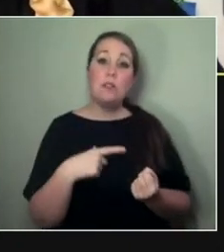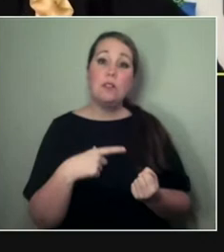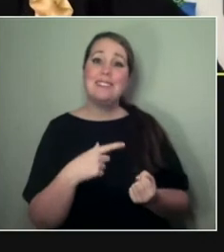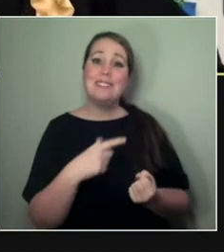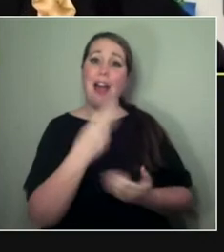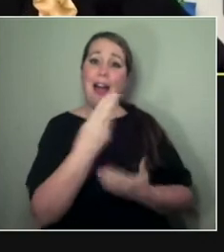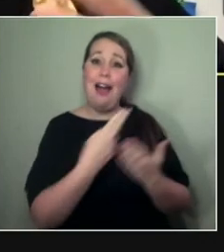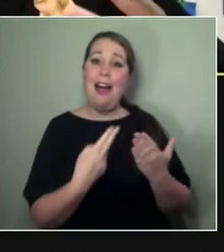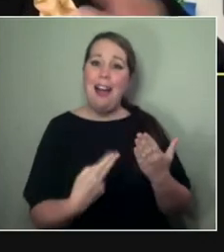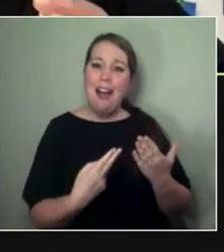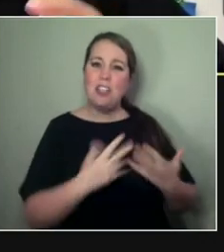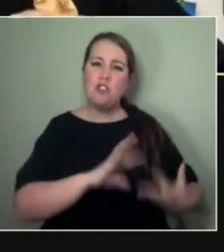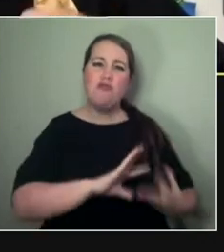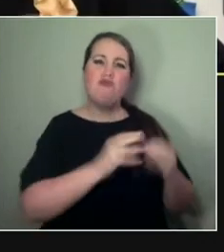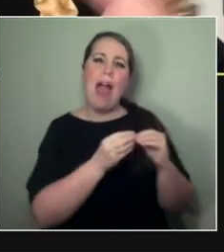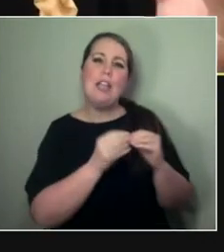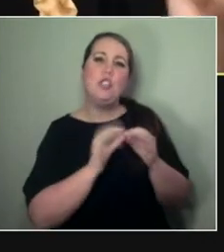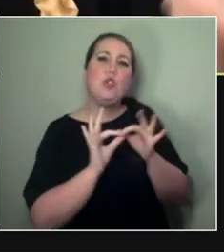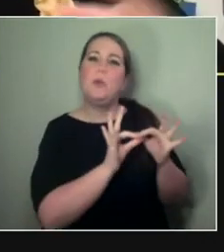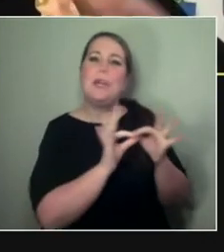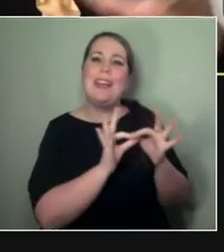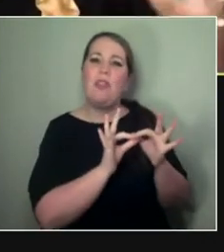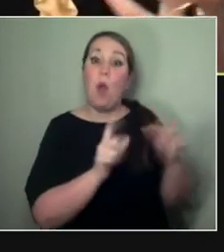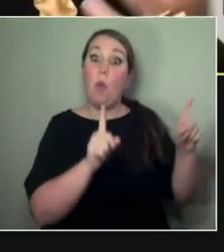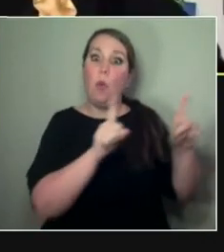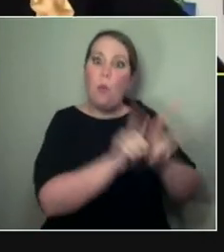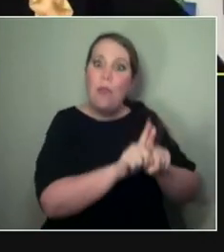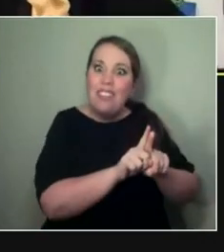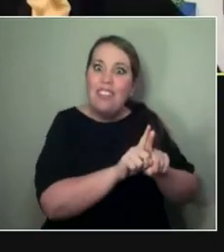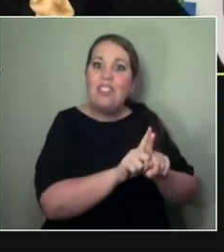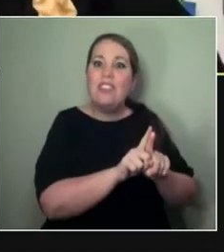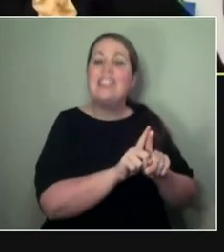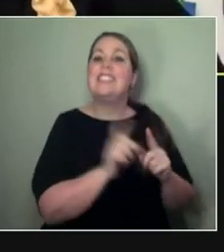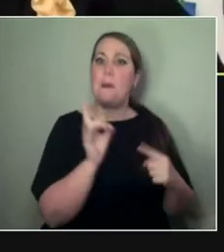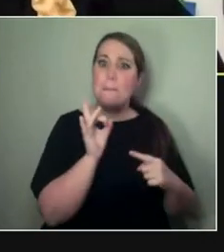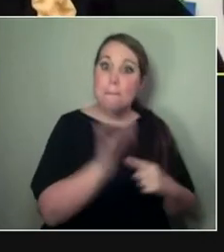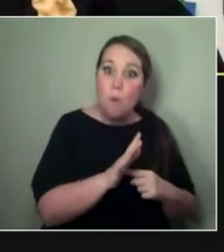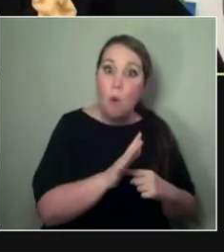just as important as the product or what you make, the output.